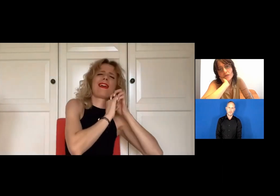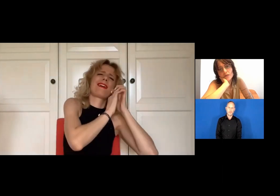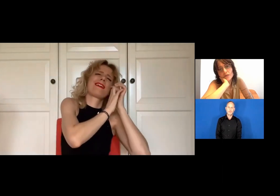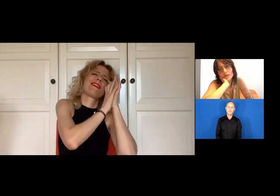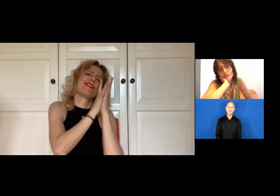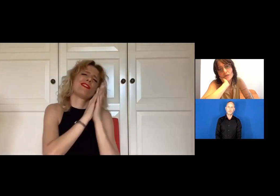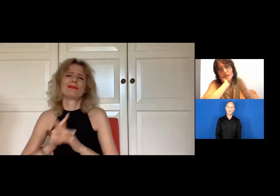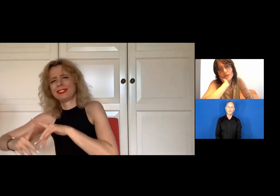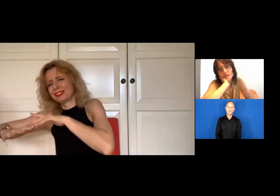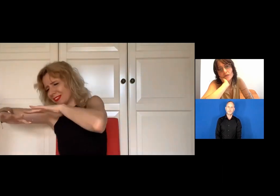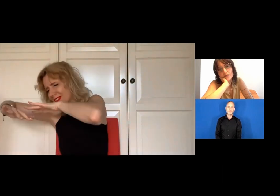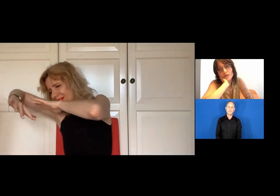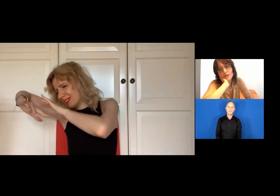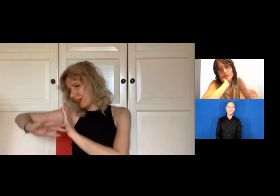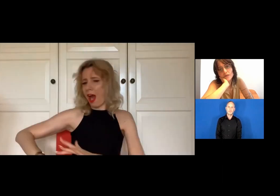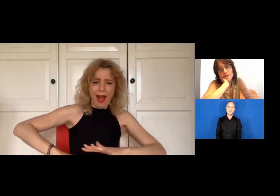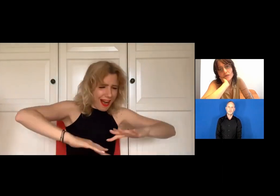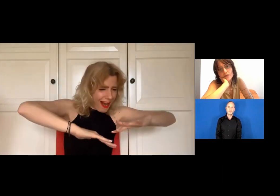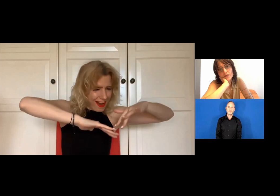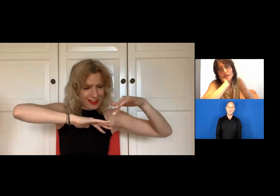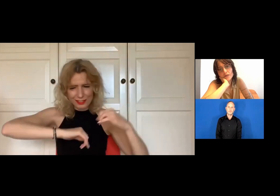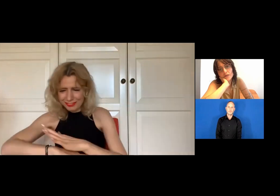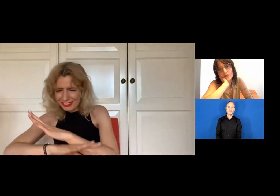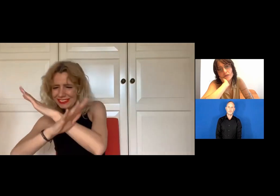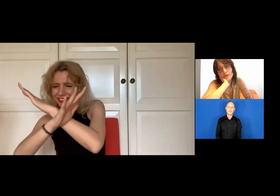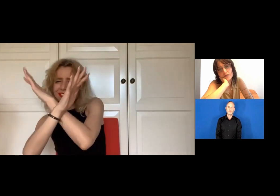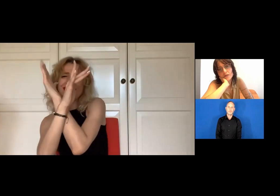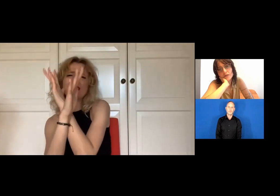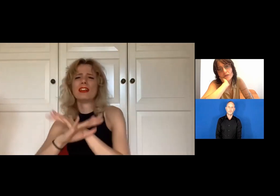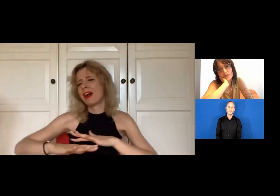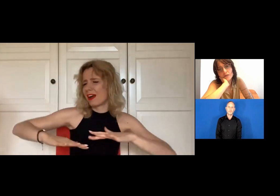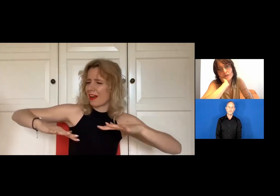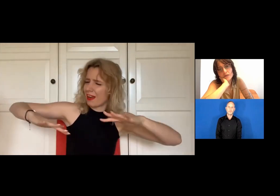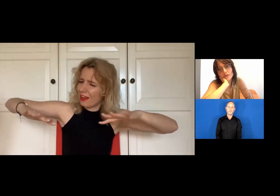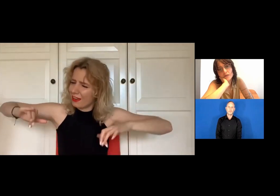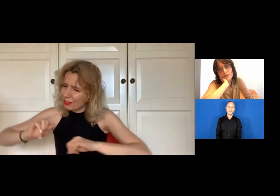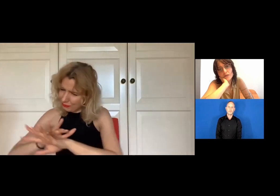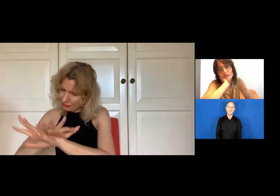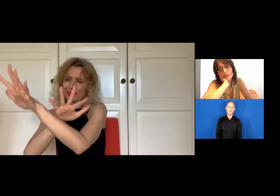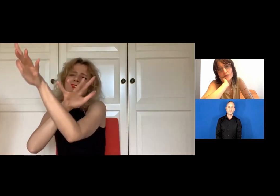The waves follow our rhythm, become stronger.